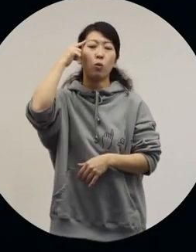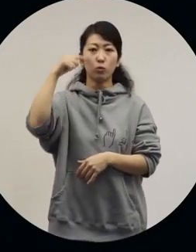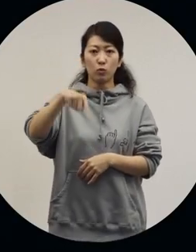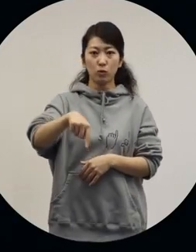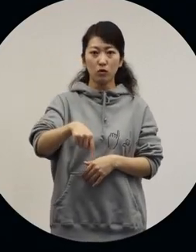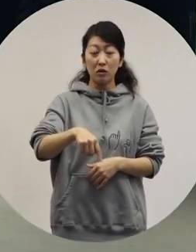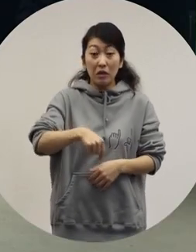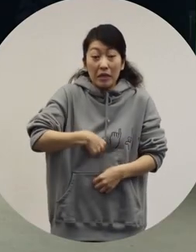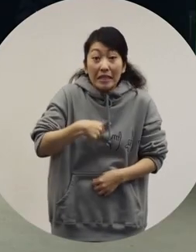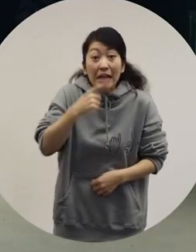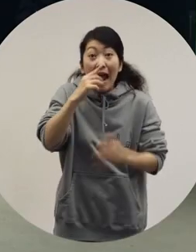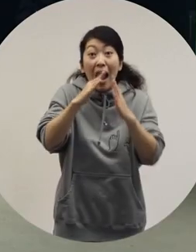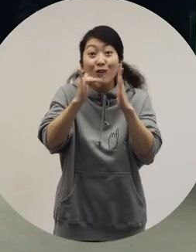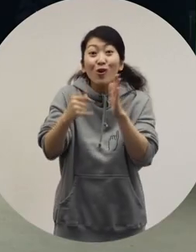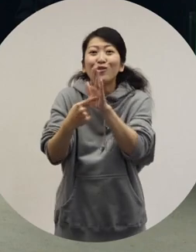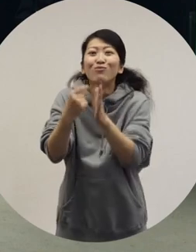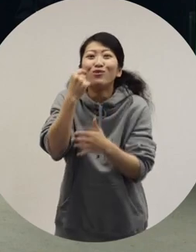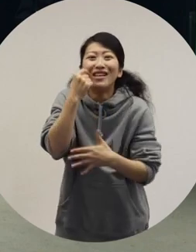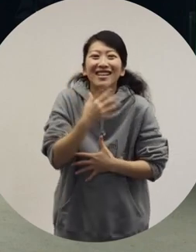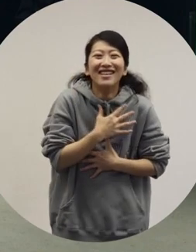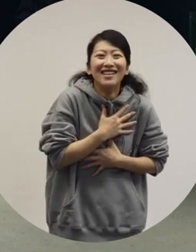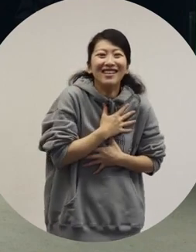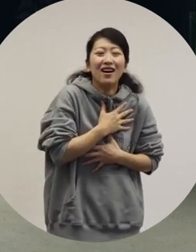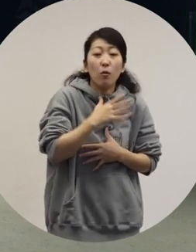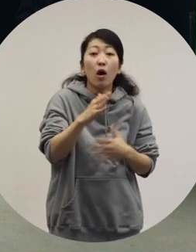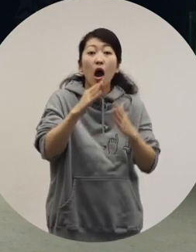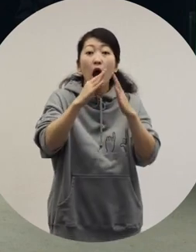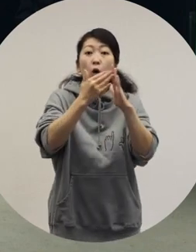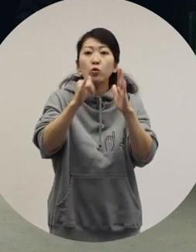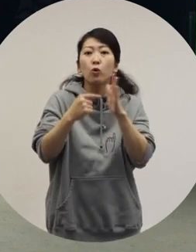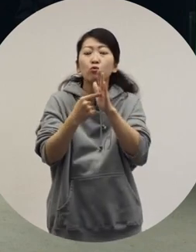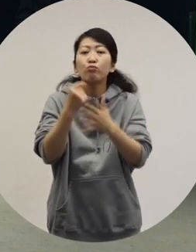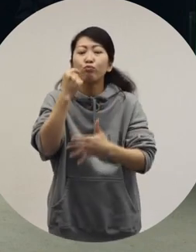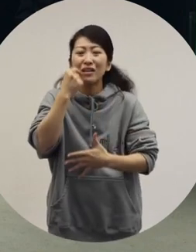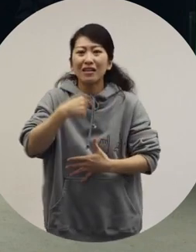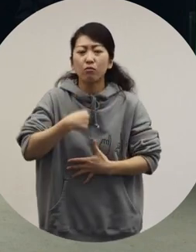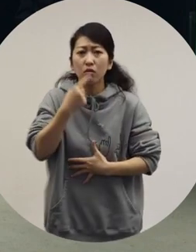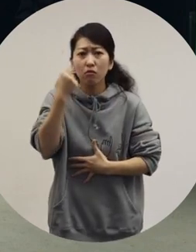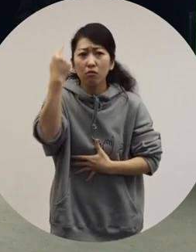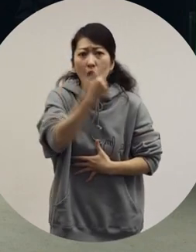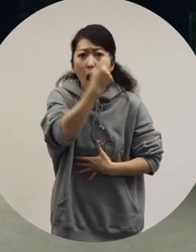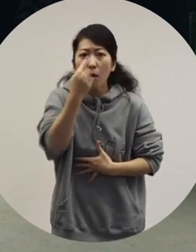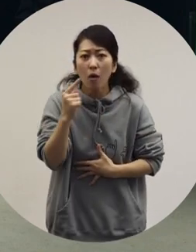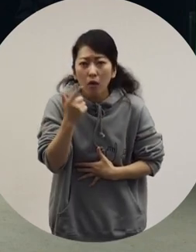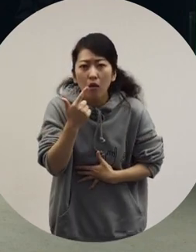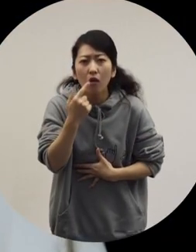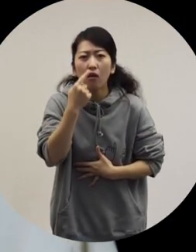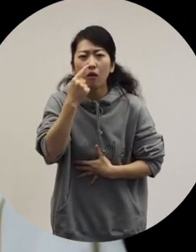If you can't show it to your family, you might blame yourself